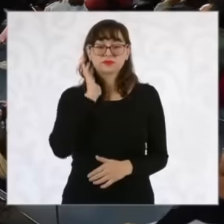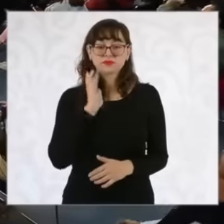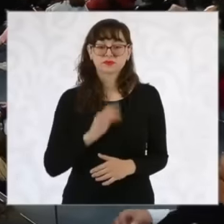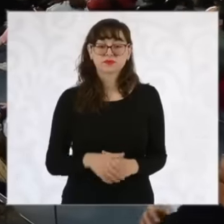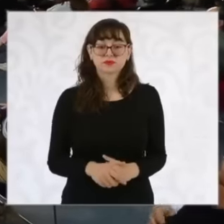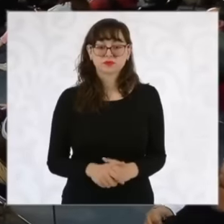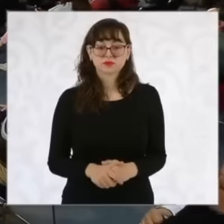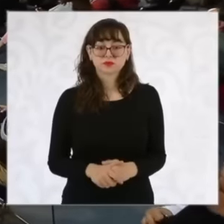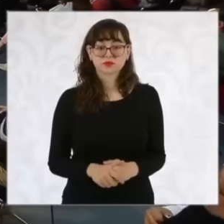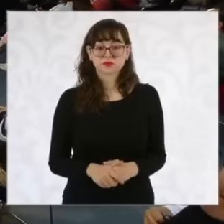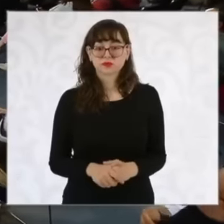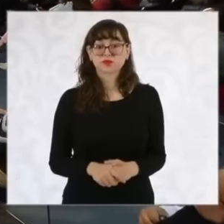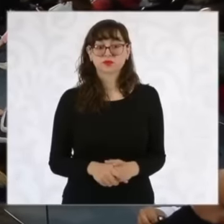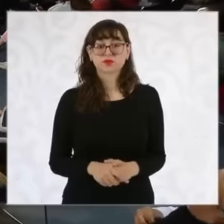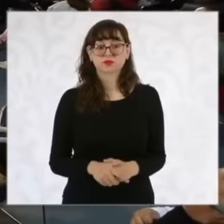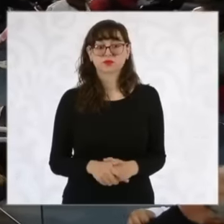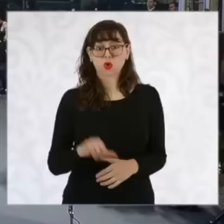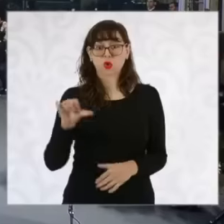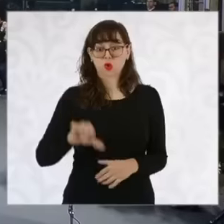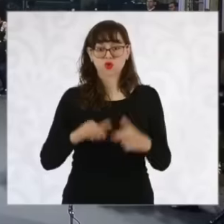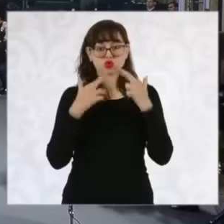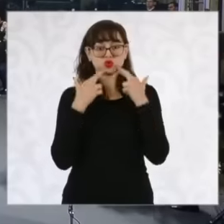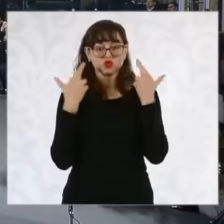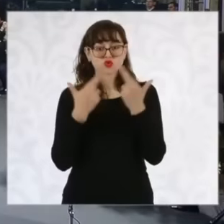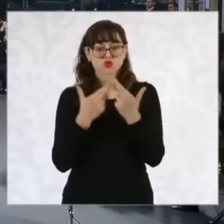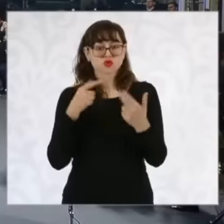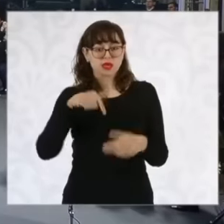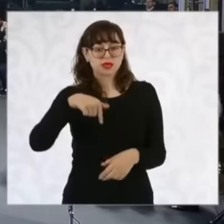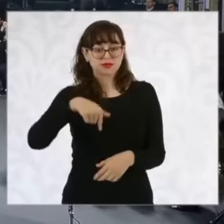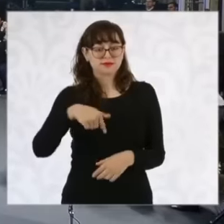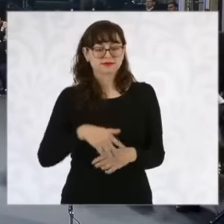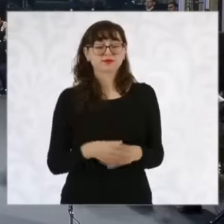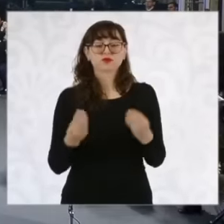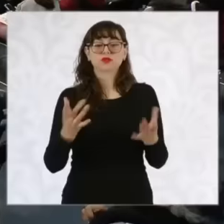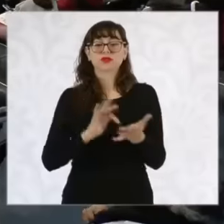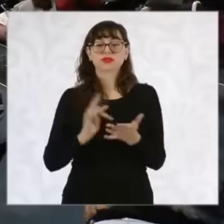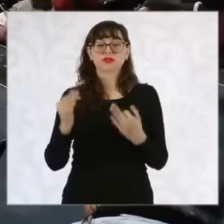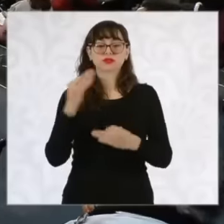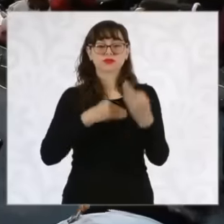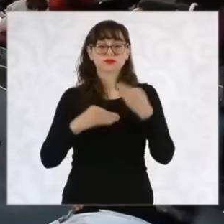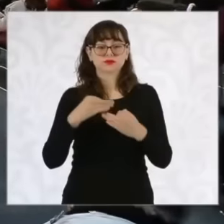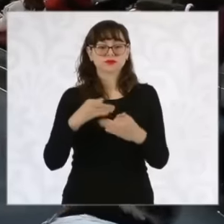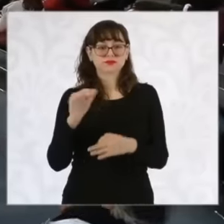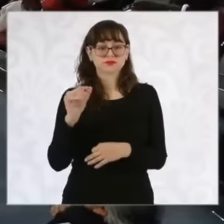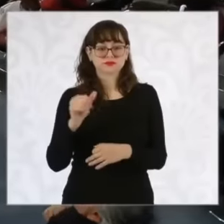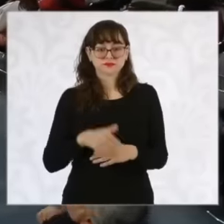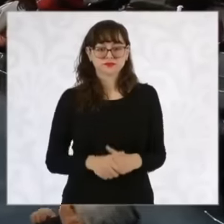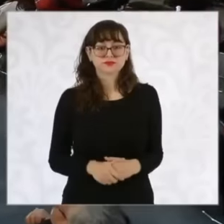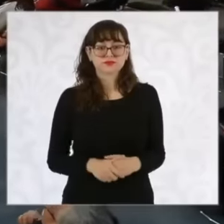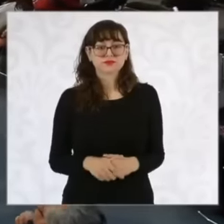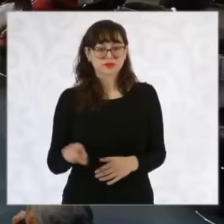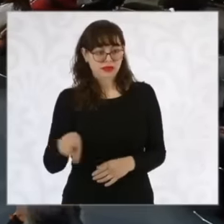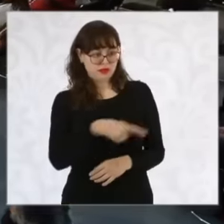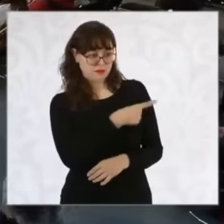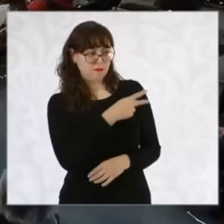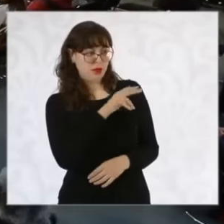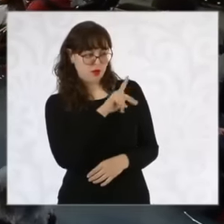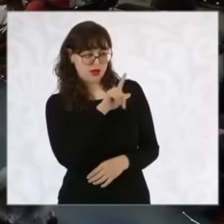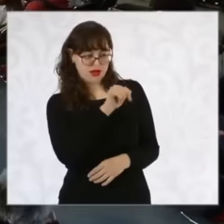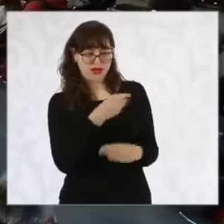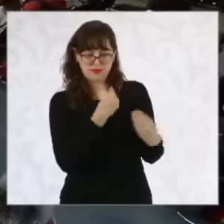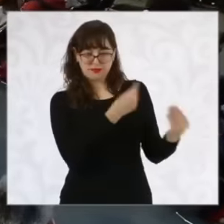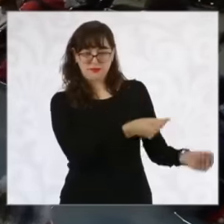internal meetings today Thank you very much to everyone and to all yes, say hello to Paulina. Thank you all, good